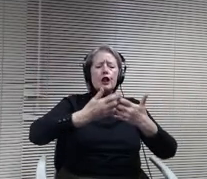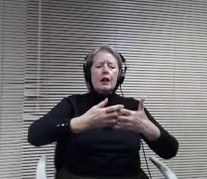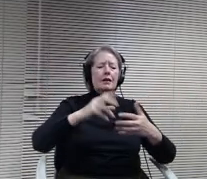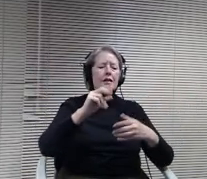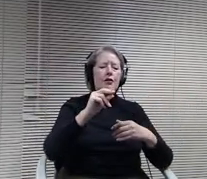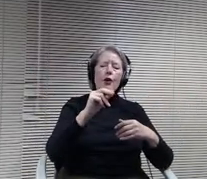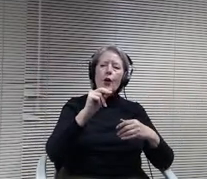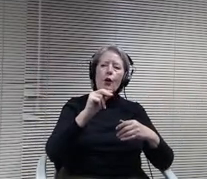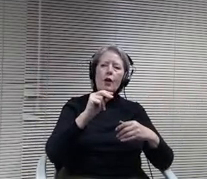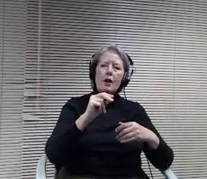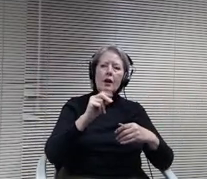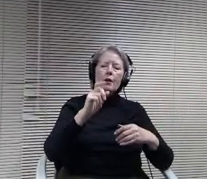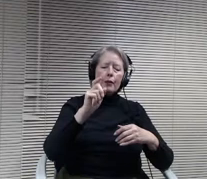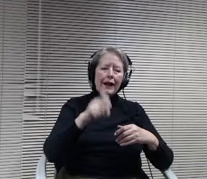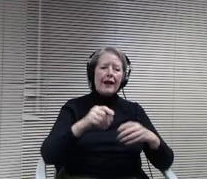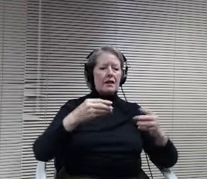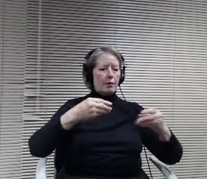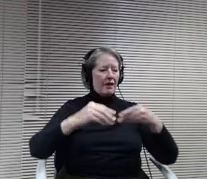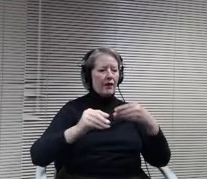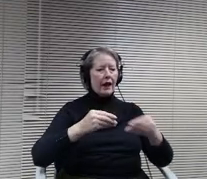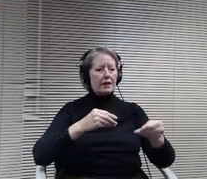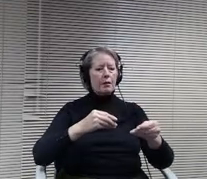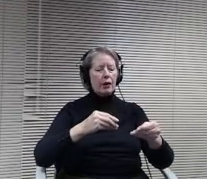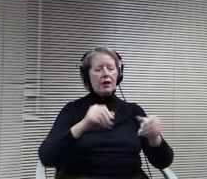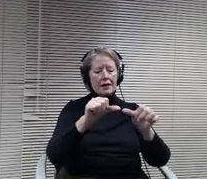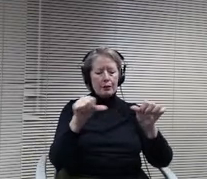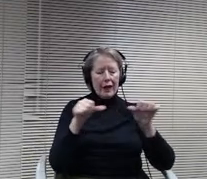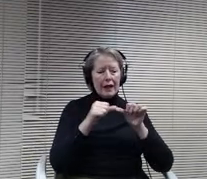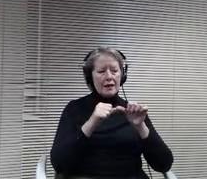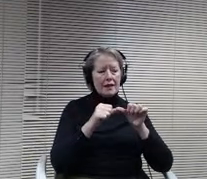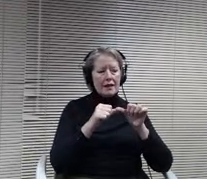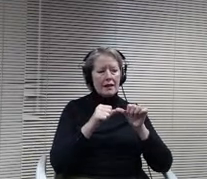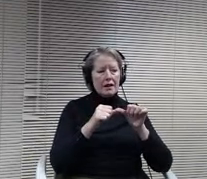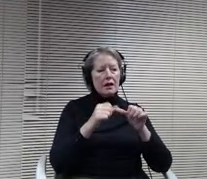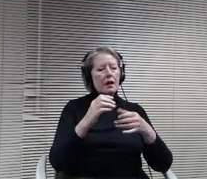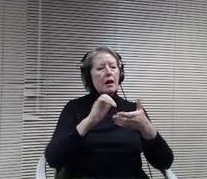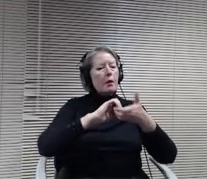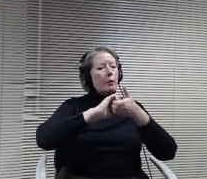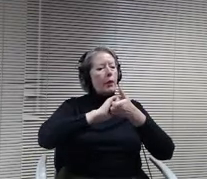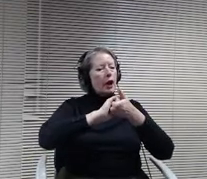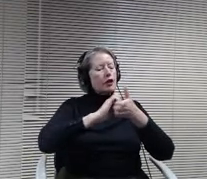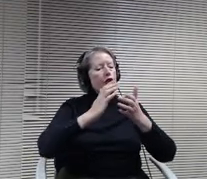mobile. Community partnerships I'll share with you in a few minutes. Some of the connections we've made so far. There are a